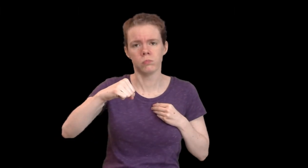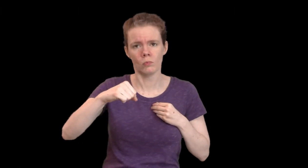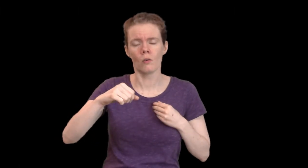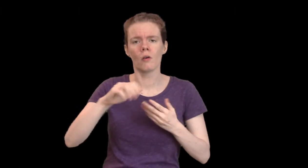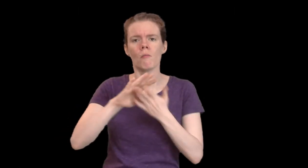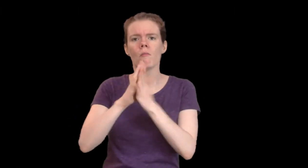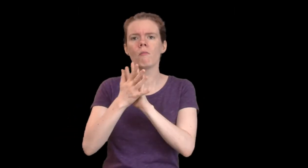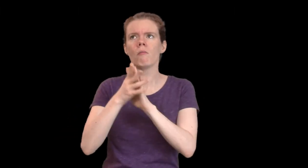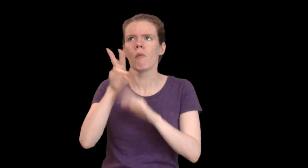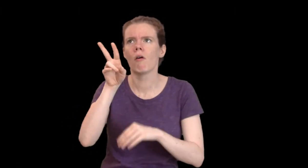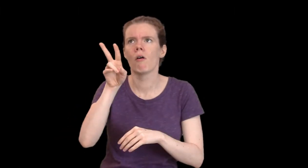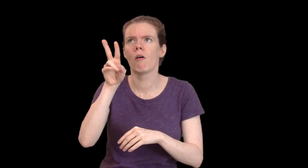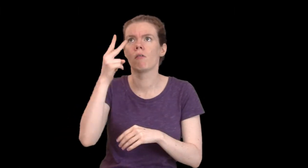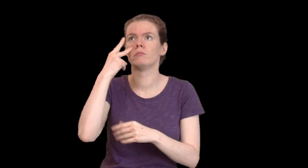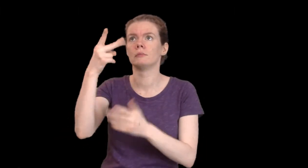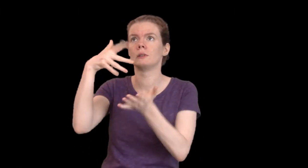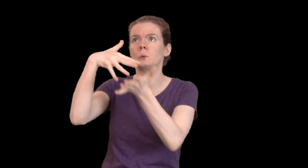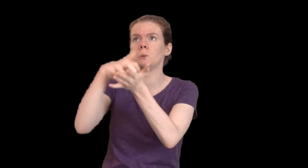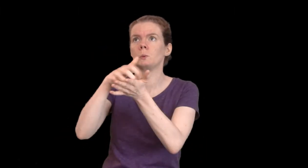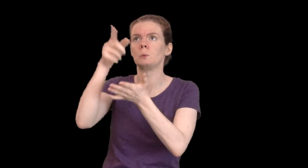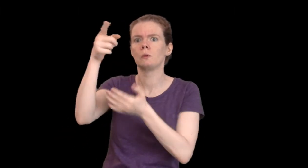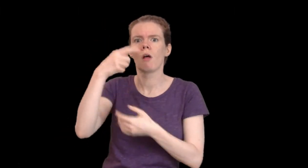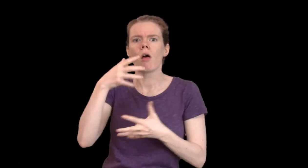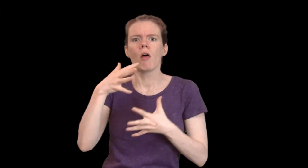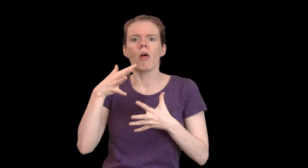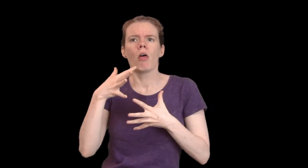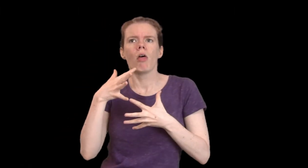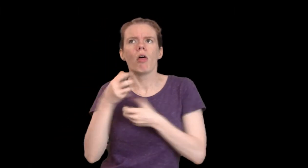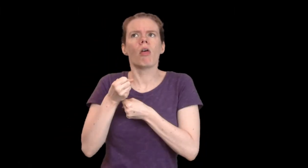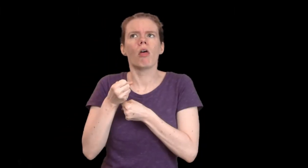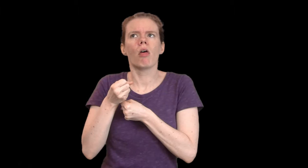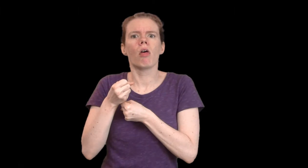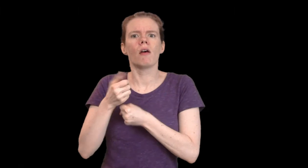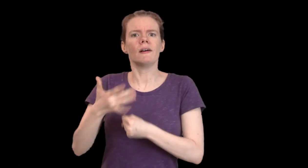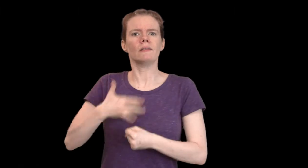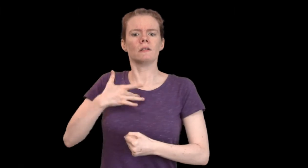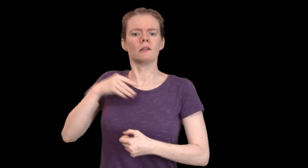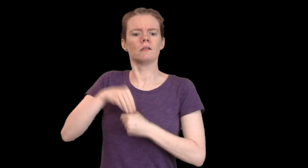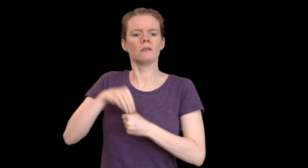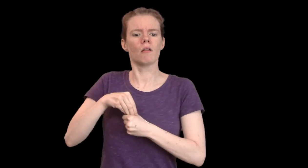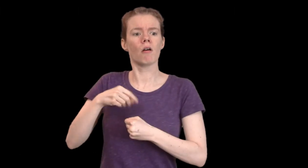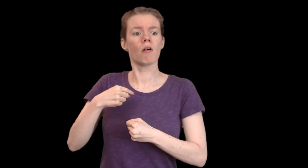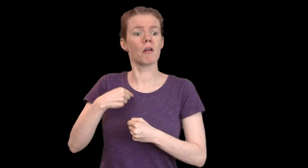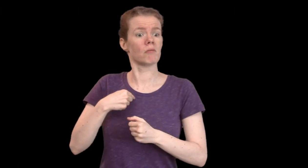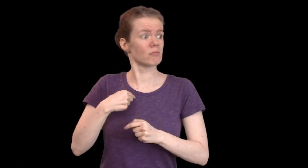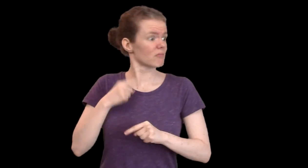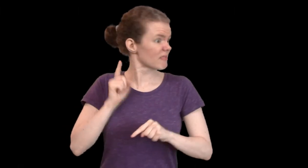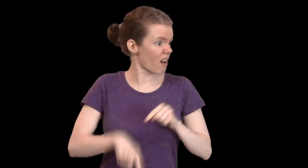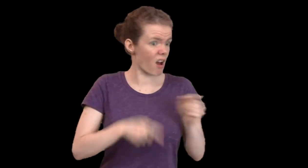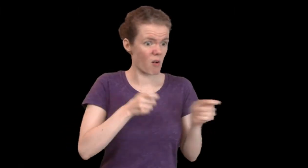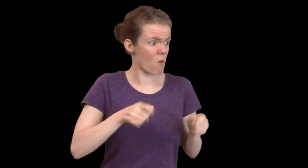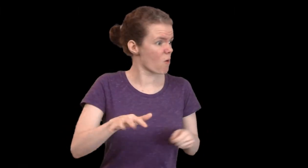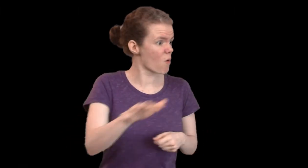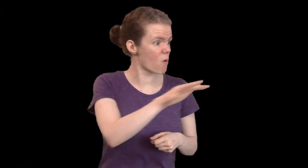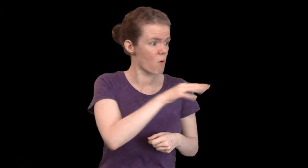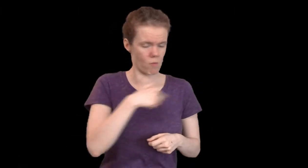Patema's weakness attracted his base urges for power. If he could not control his land, he could at least control